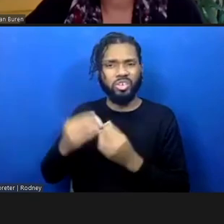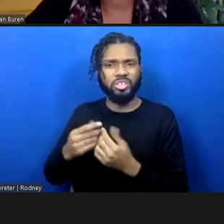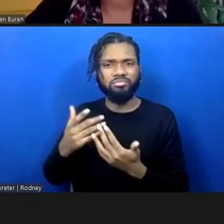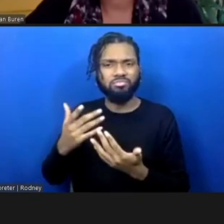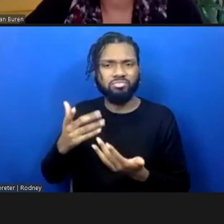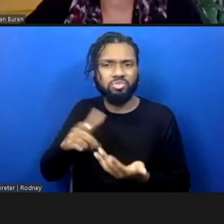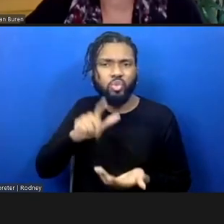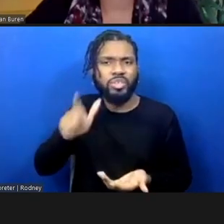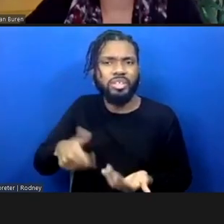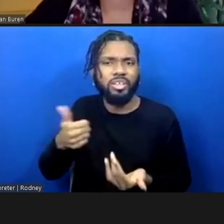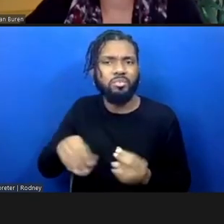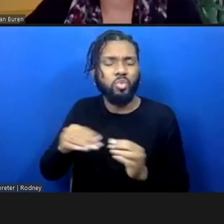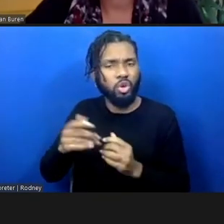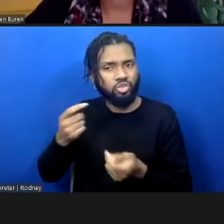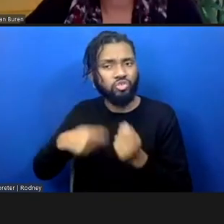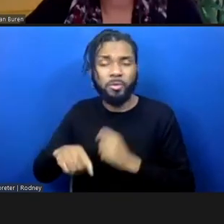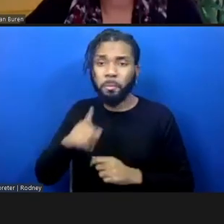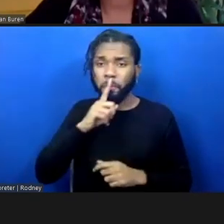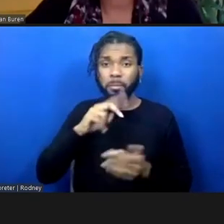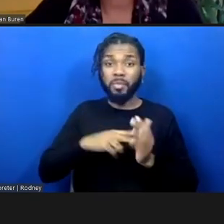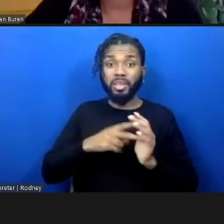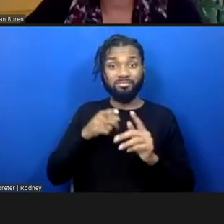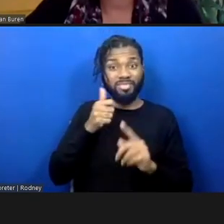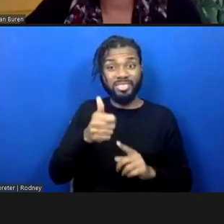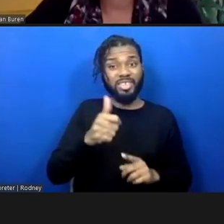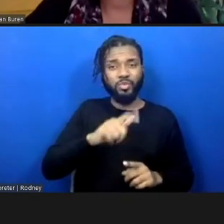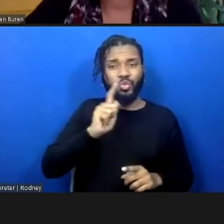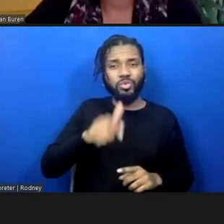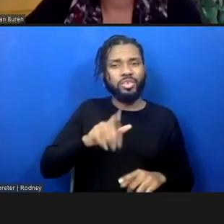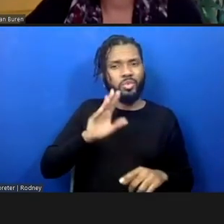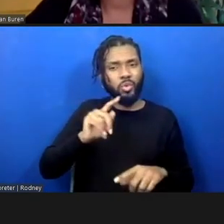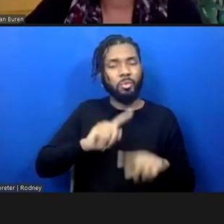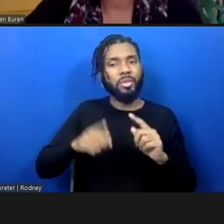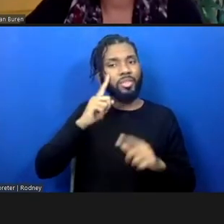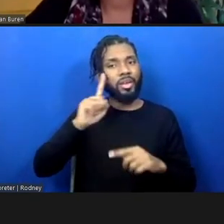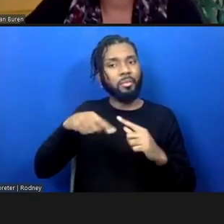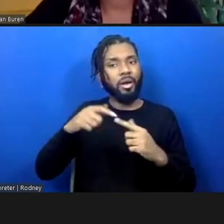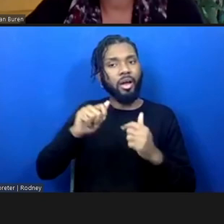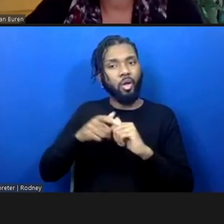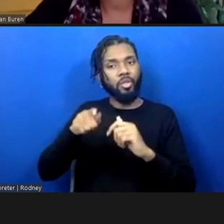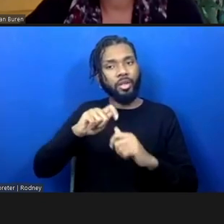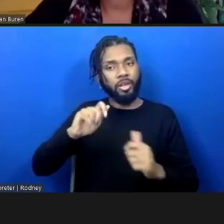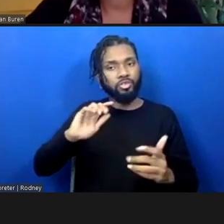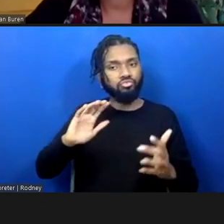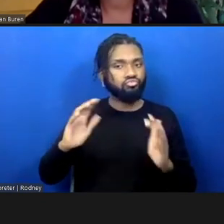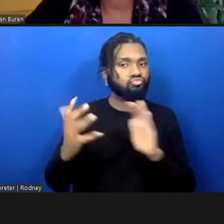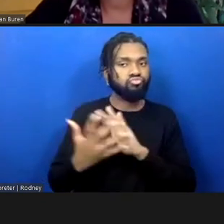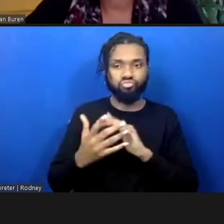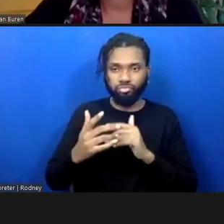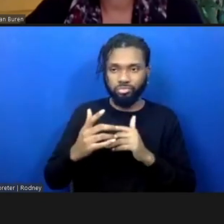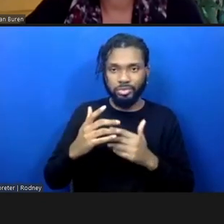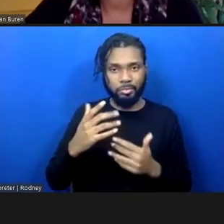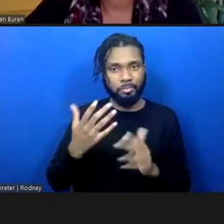It doesn't mean that they're not needed, but that they can transform into other forms of community care. And I don't think it's just me,